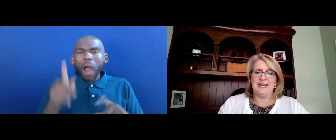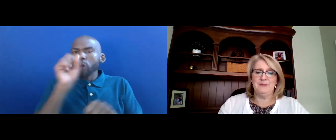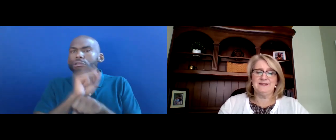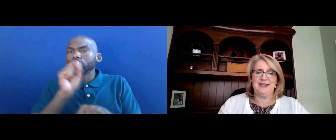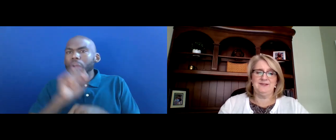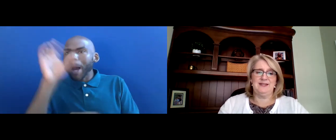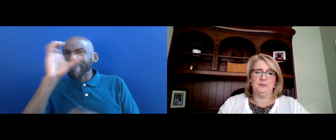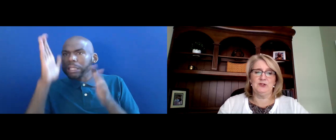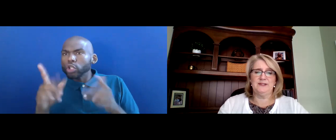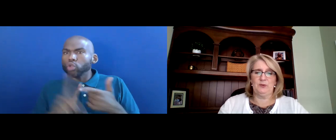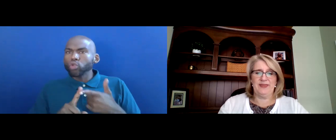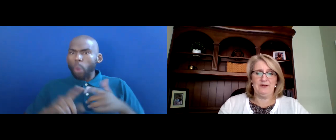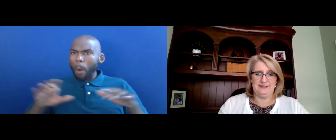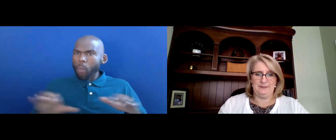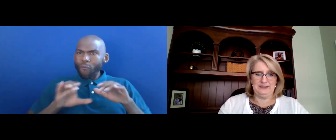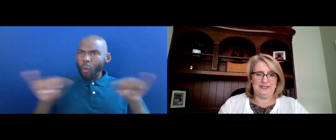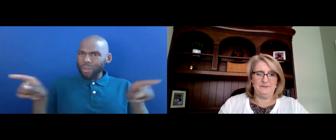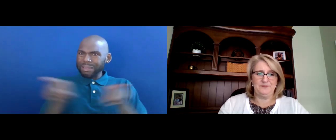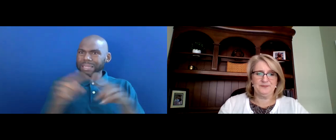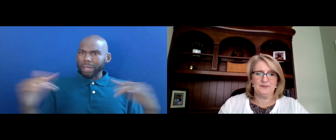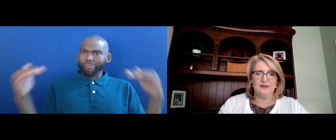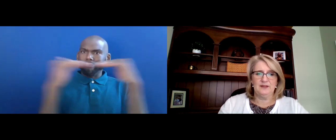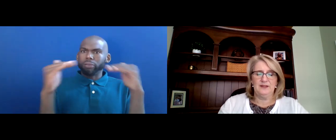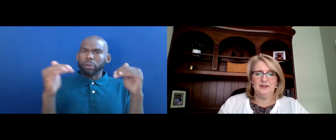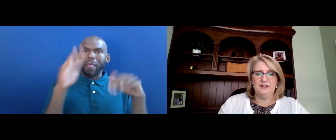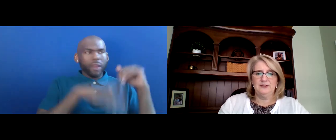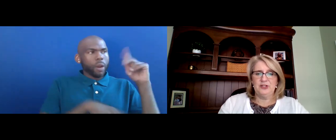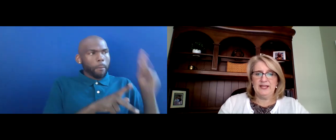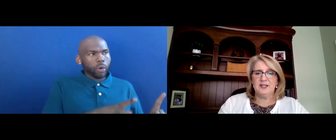SAME EXTENT AS A PERSON WITHOUT A DISABILITY.